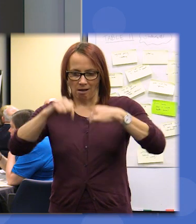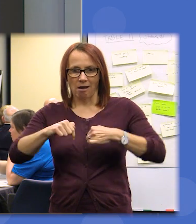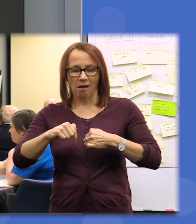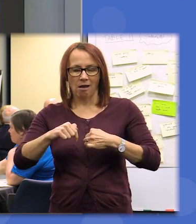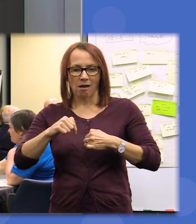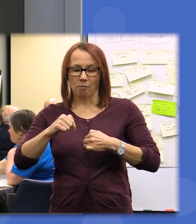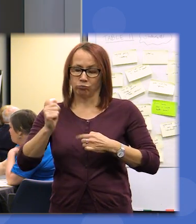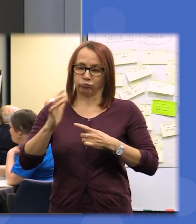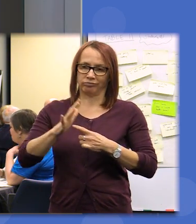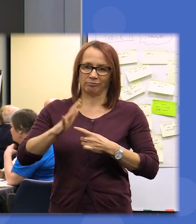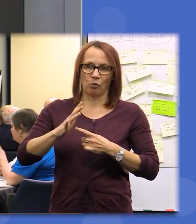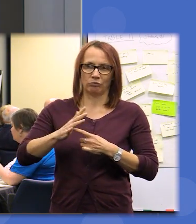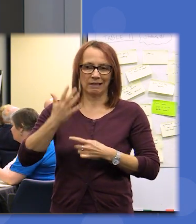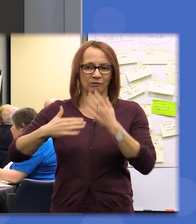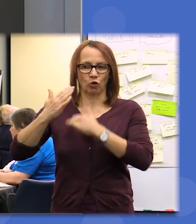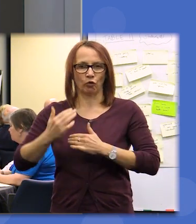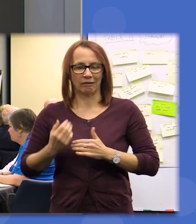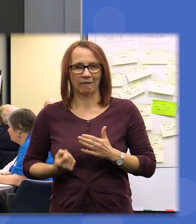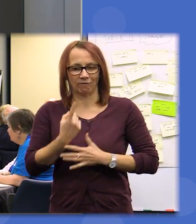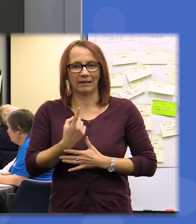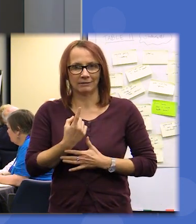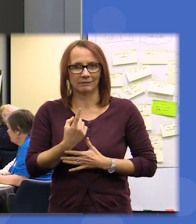the hard work that you have just gone through and I have to say you've